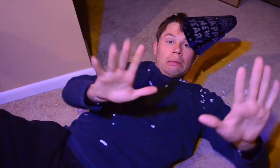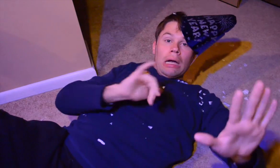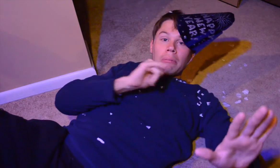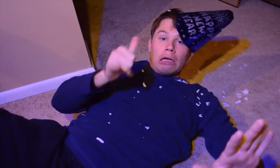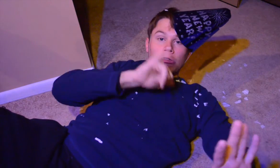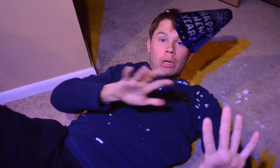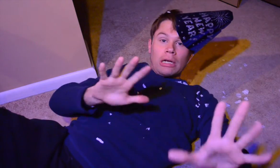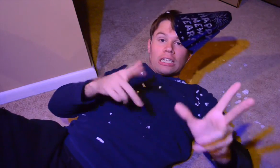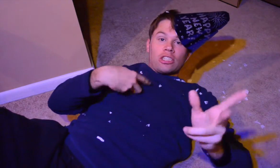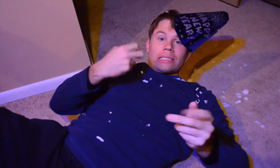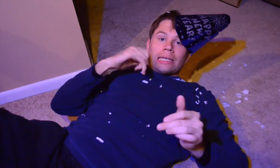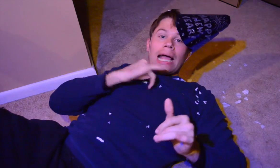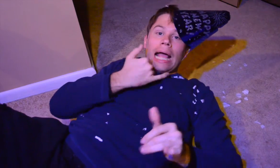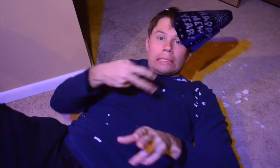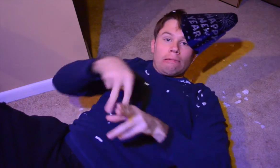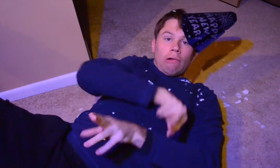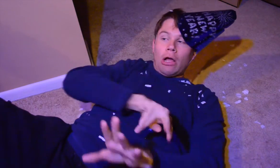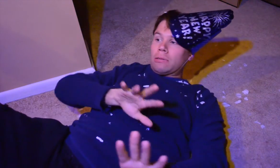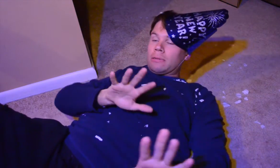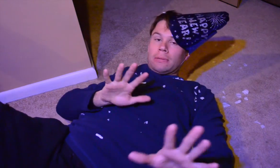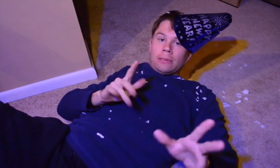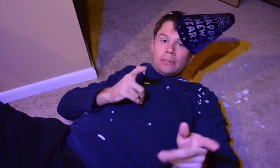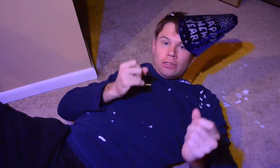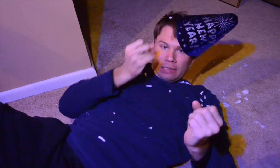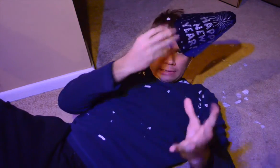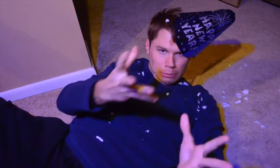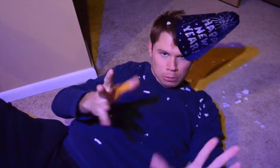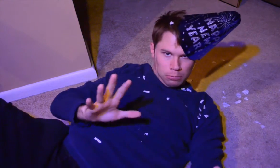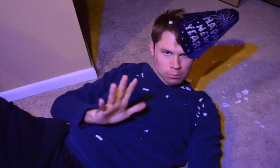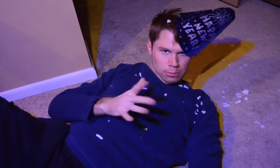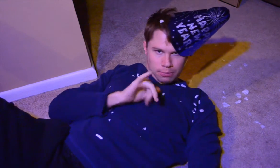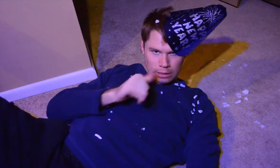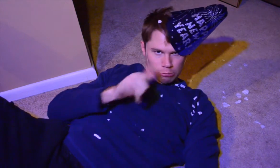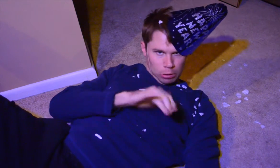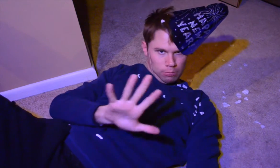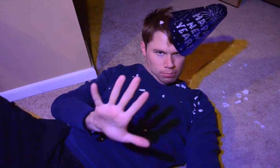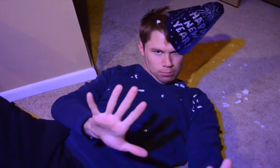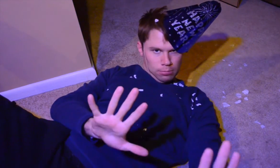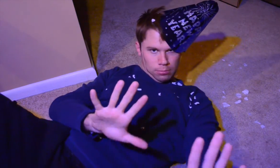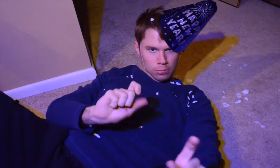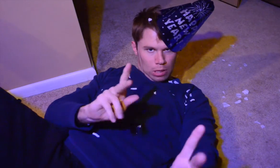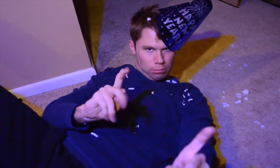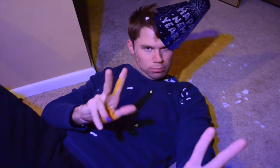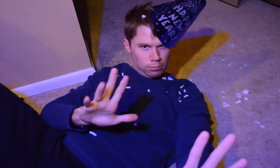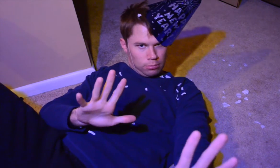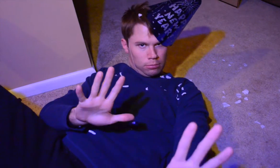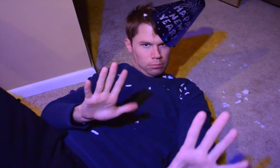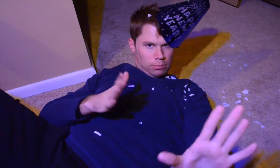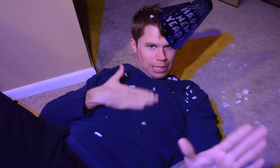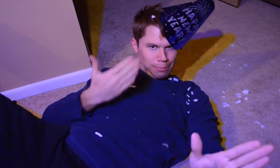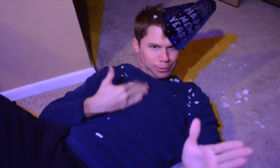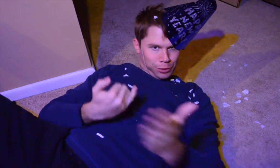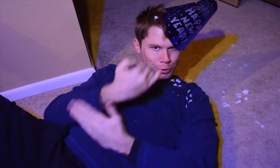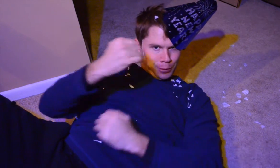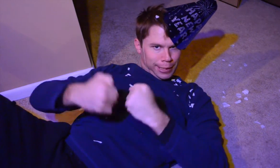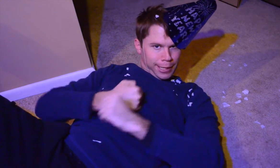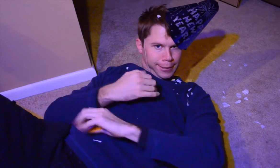I'M NOT DRANK. I ACCIDENT FELL OFF THE CHAIR. I REPEAT, I'M NOT DRANK, OKAY. HAPPY NEW YEAR!